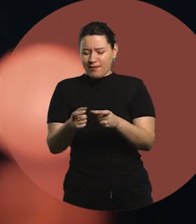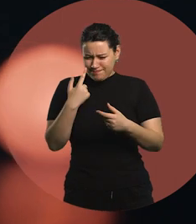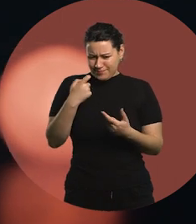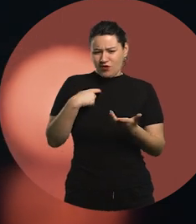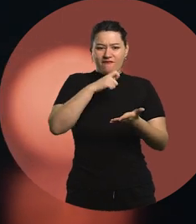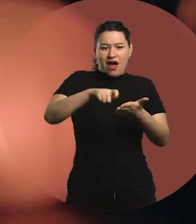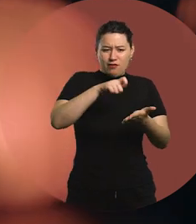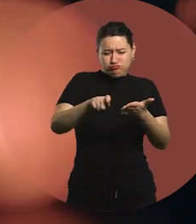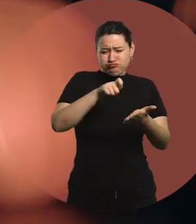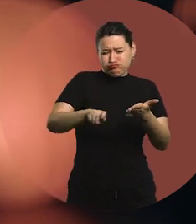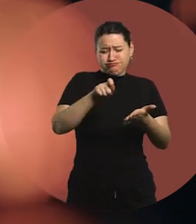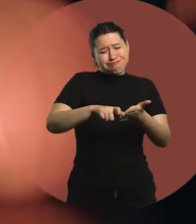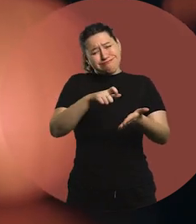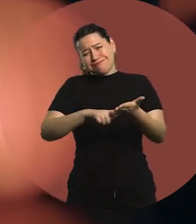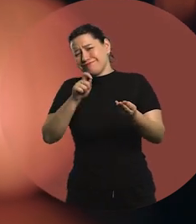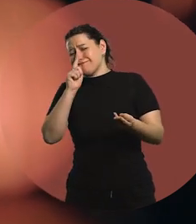I had a great speaking difficulty,